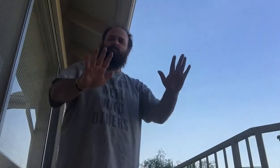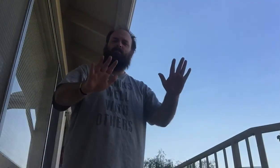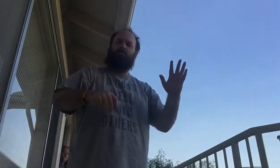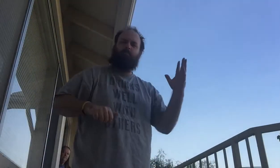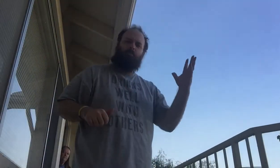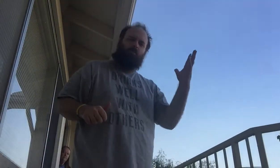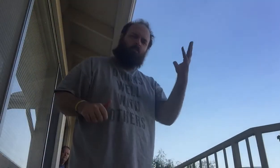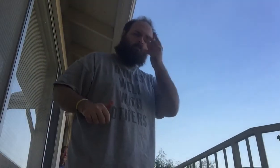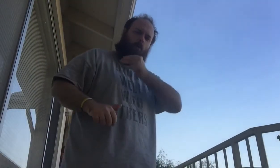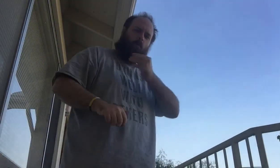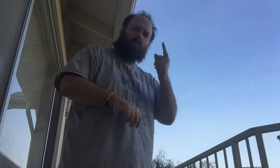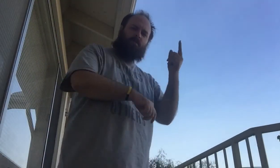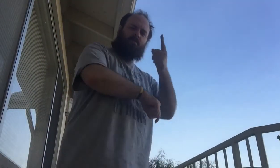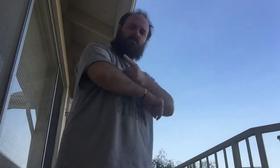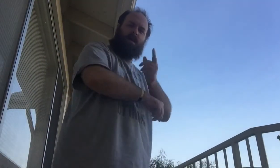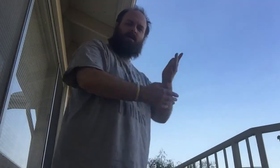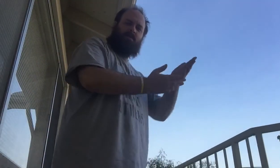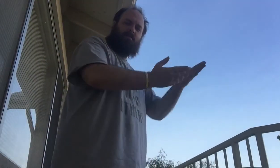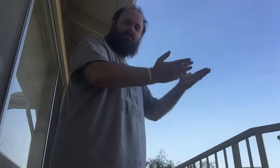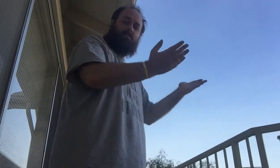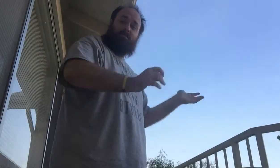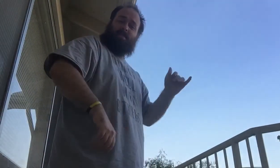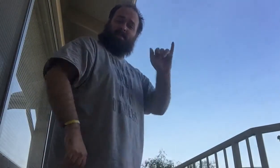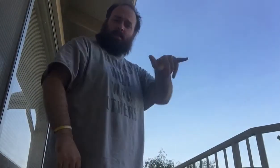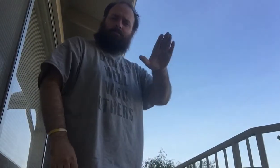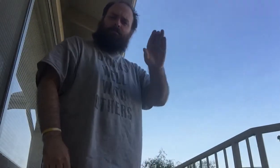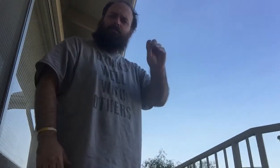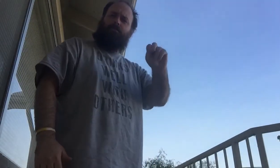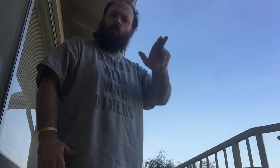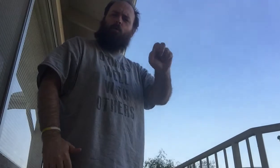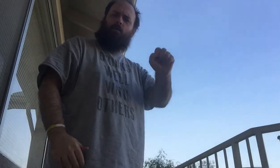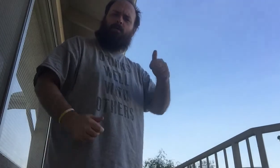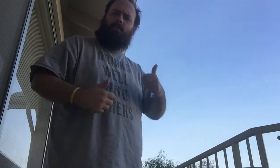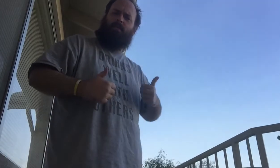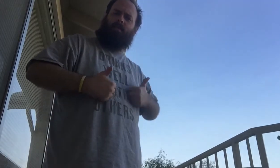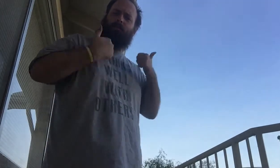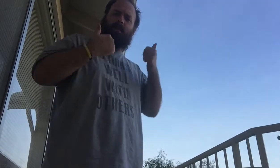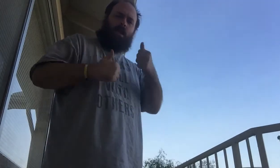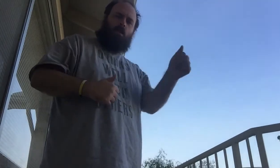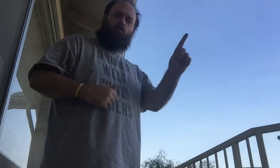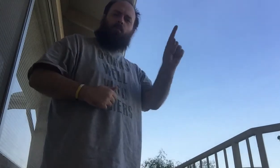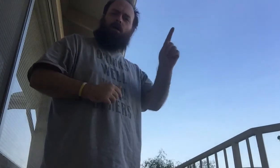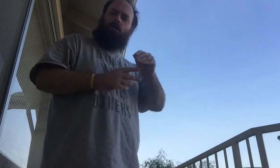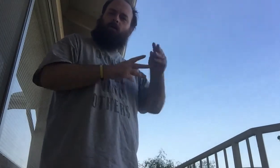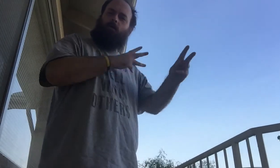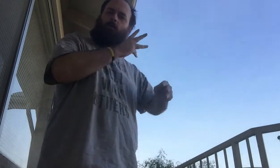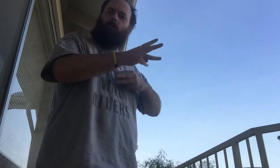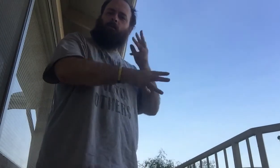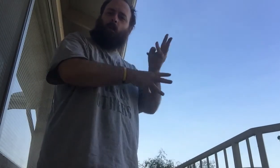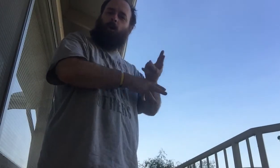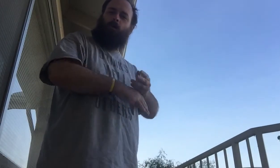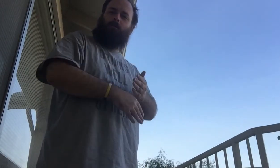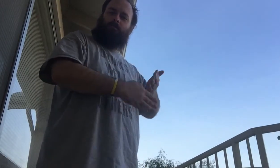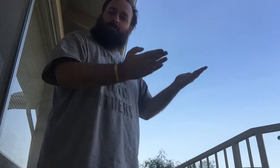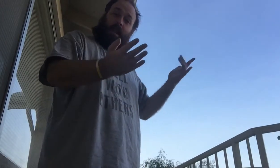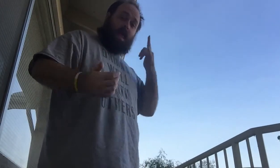Hey.. it's beautiful day outside. That's the bonus of working anywhere in the world.